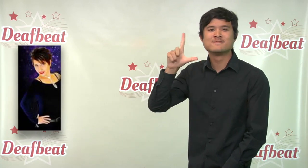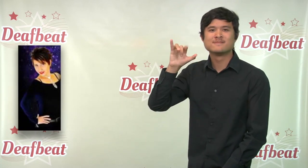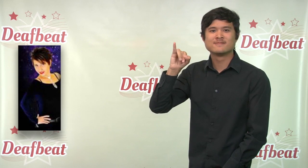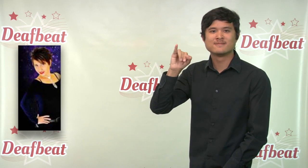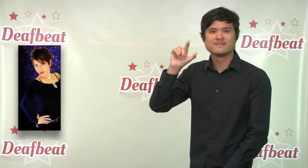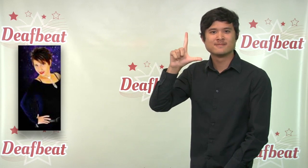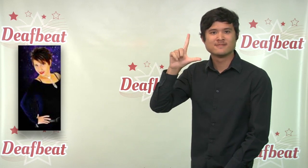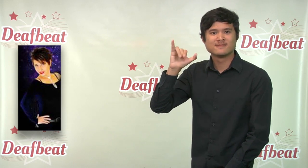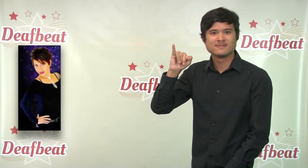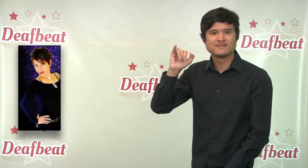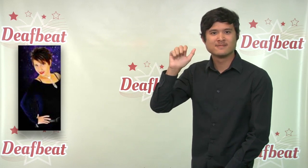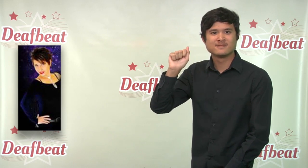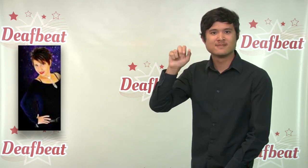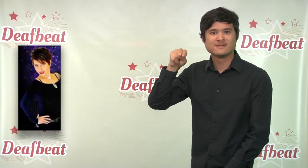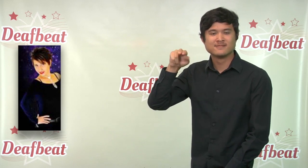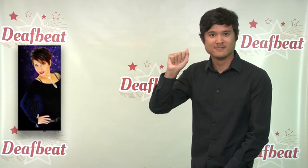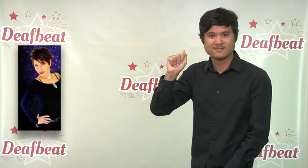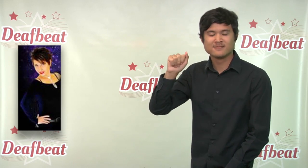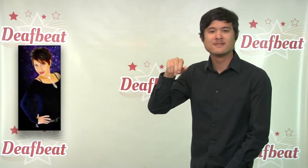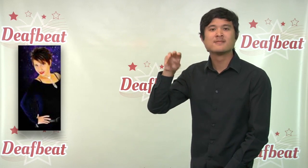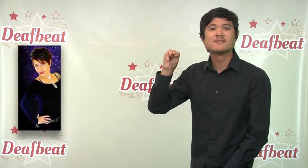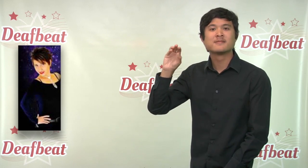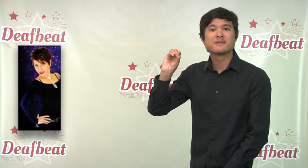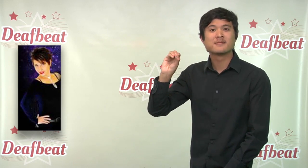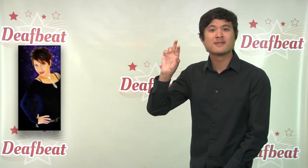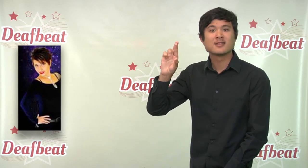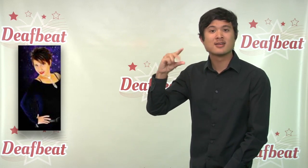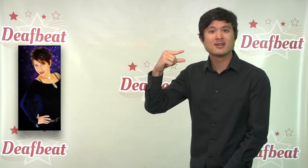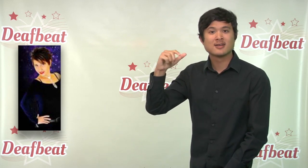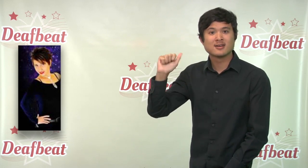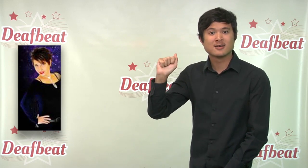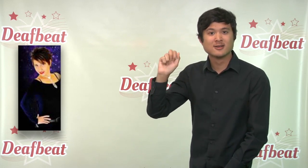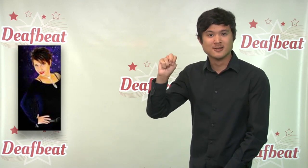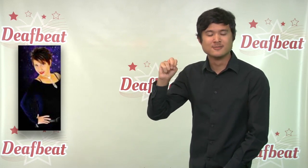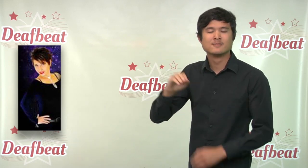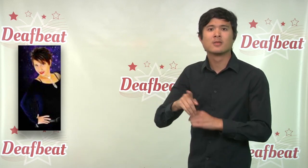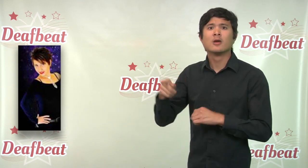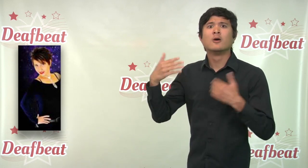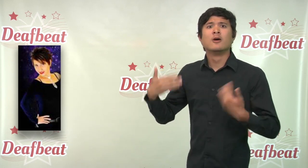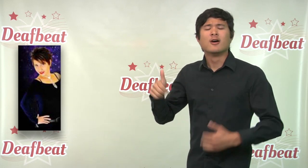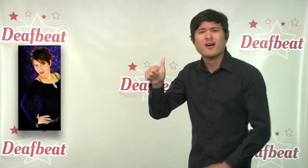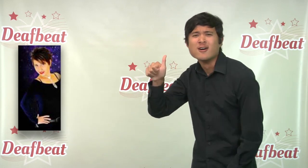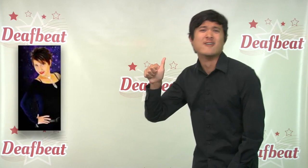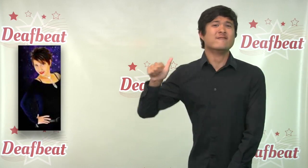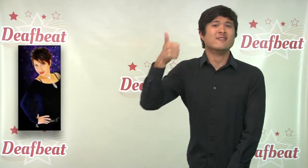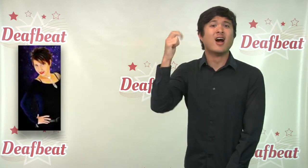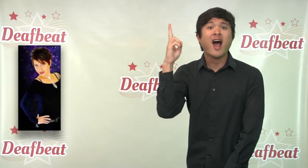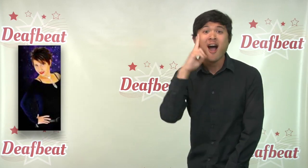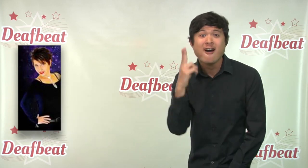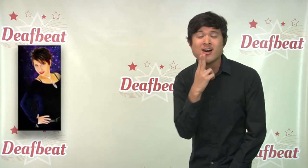one of the first deaf female magicians performing